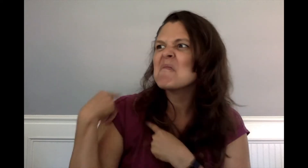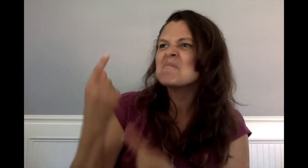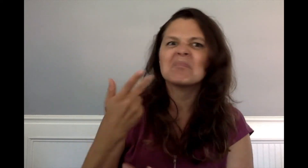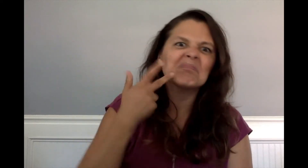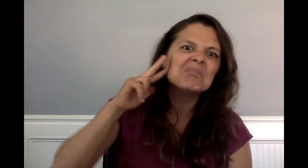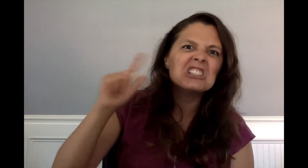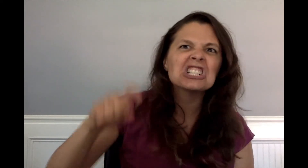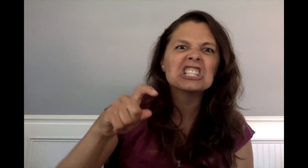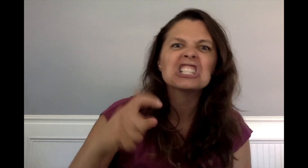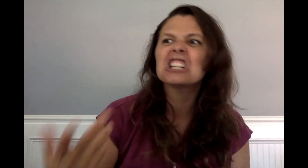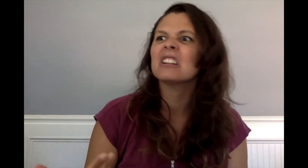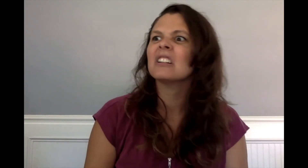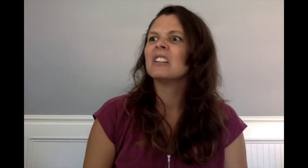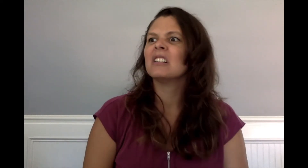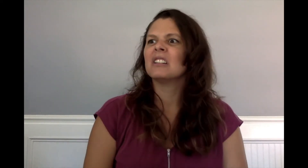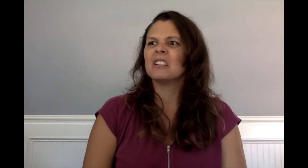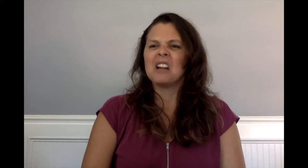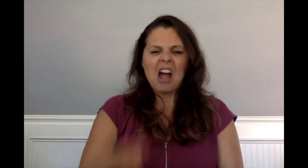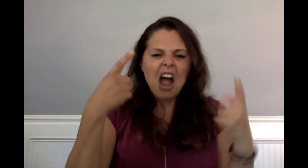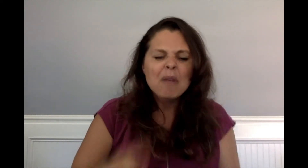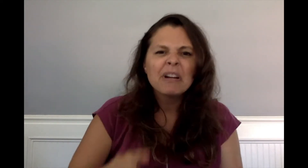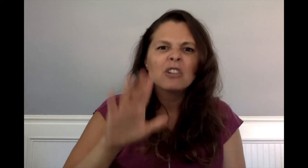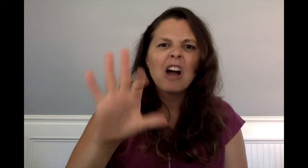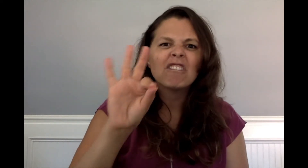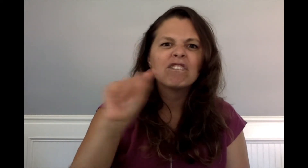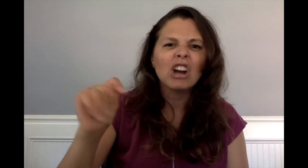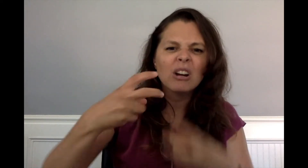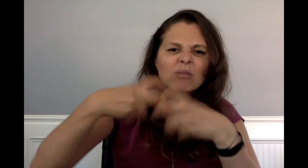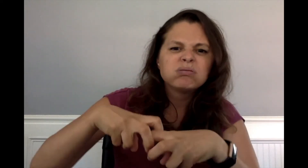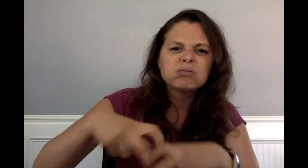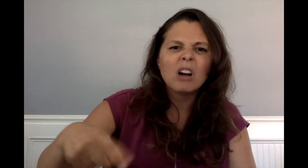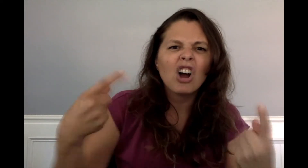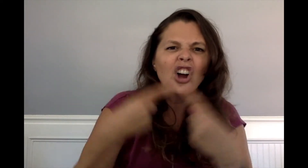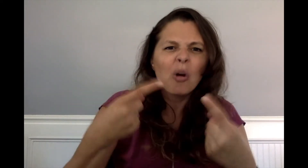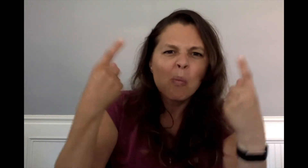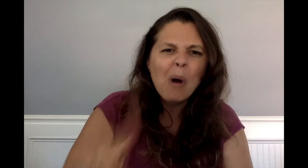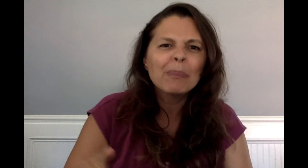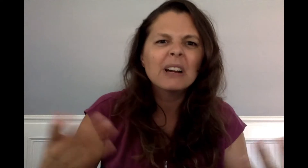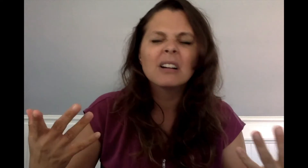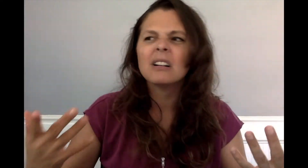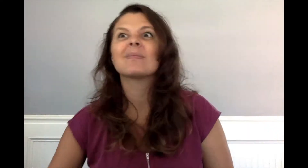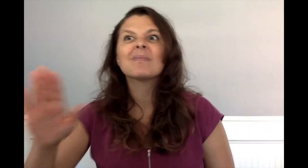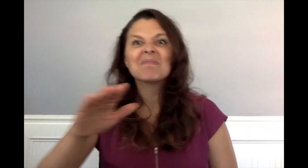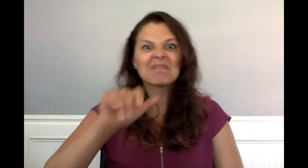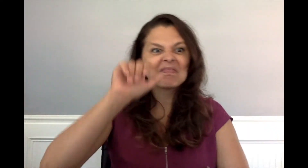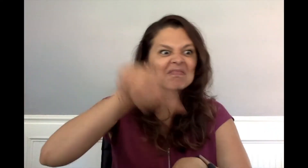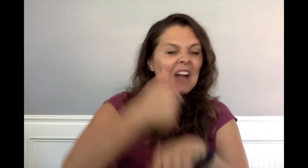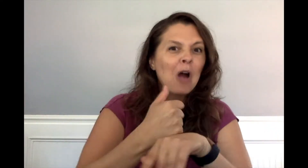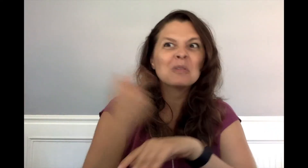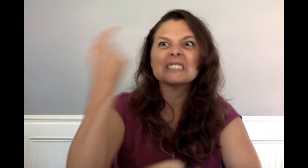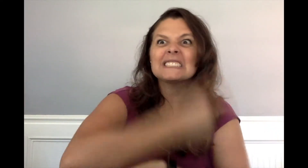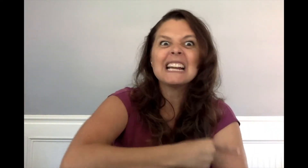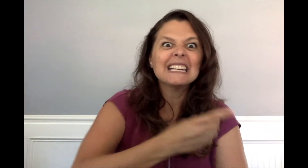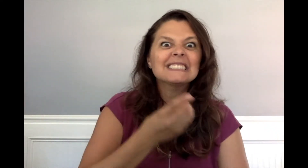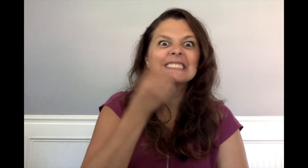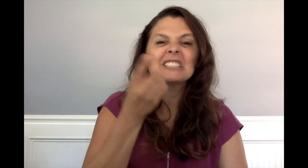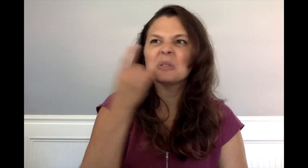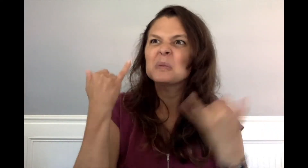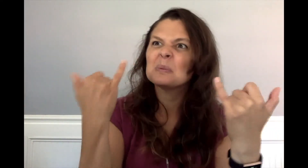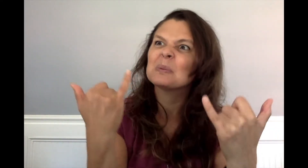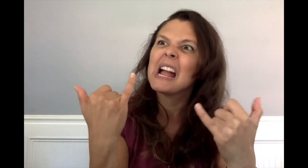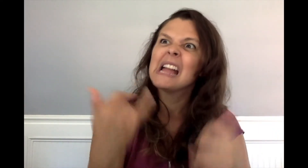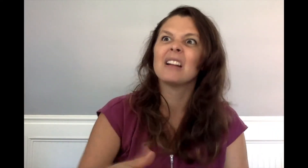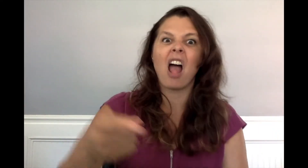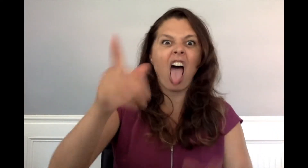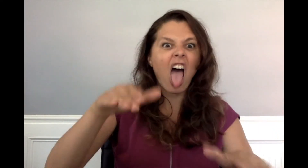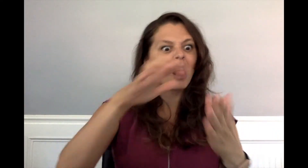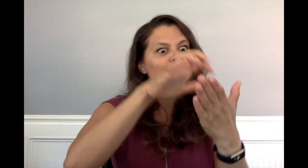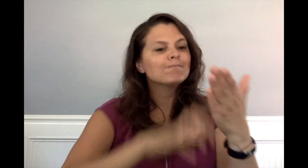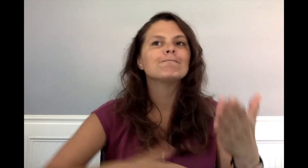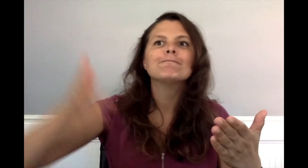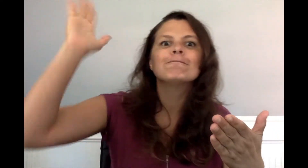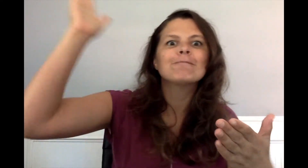"been home days ago! What have you done to your foot? "The Founders' Day Dinner is today and you haven't even written